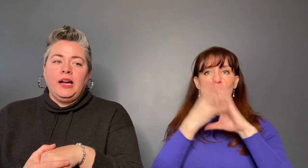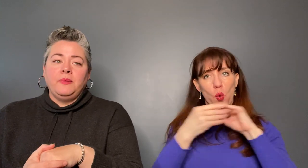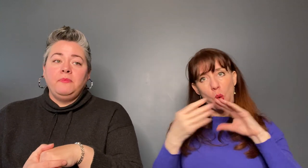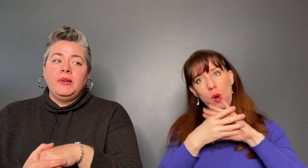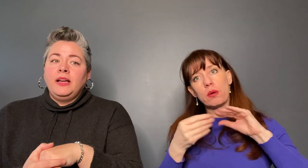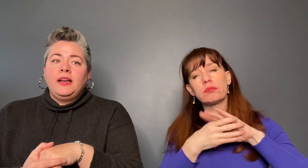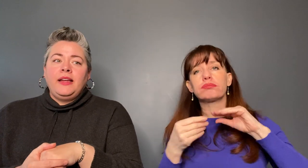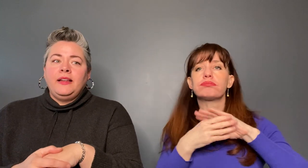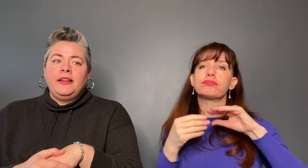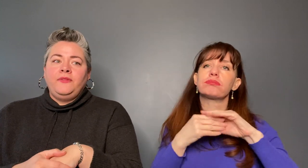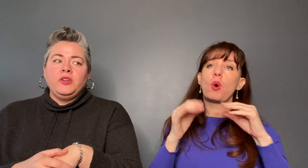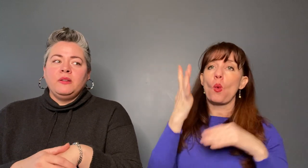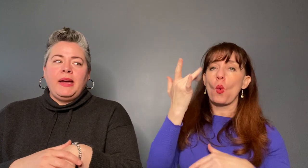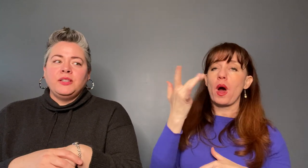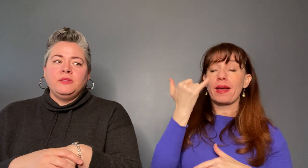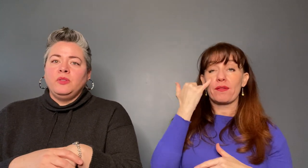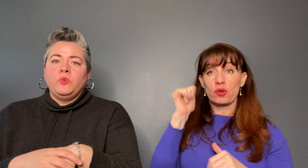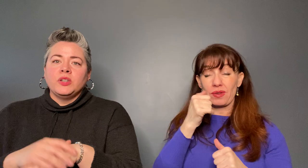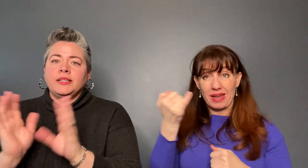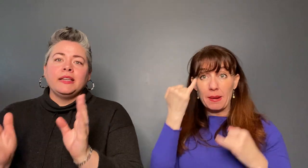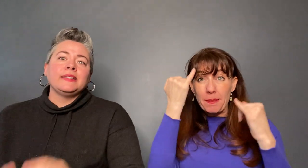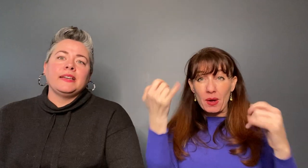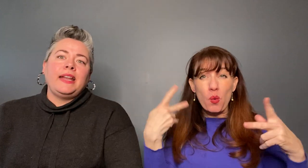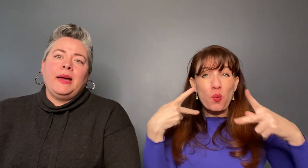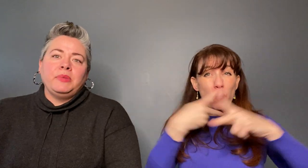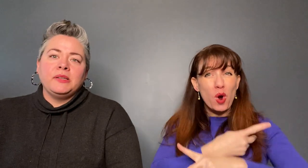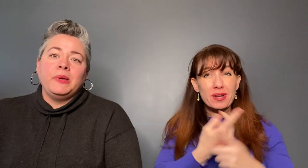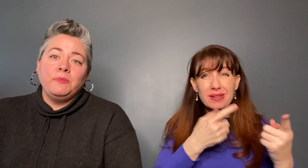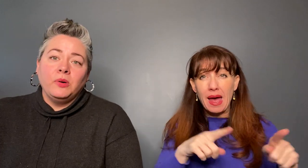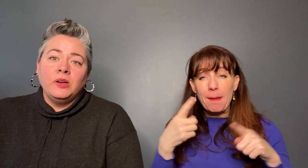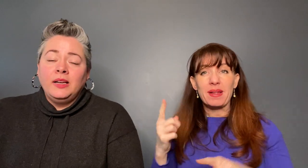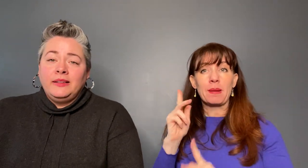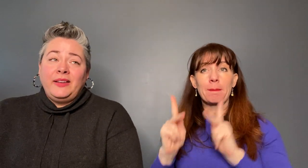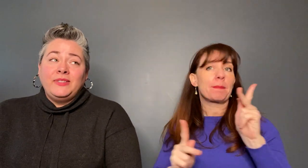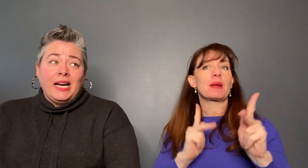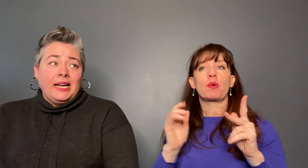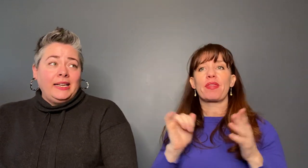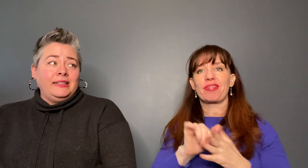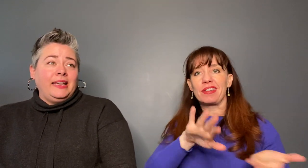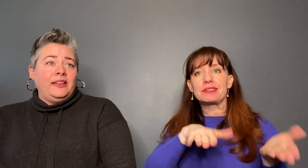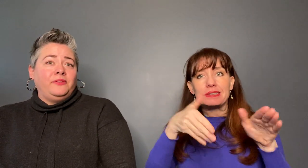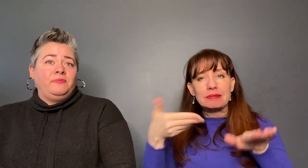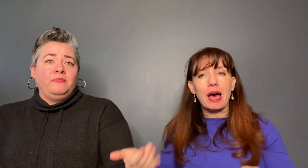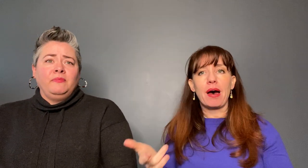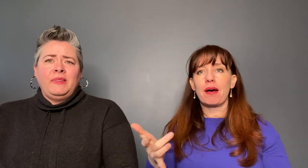imagine, the worst things that can happen to people. They died, they've had seizures,